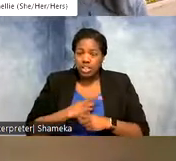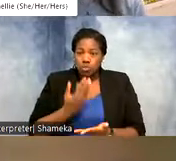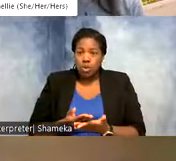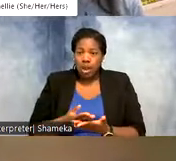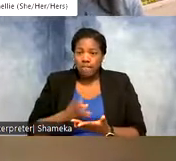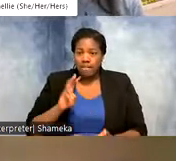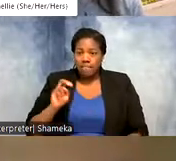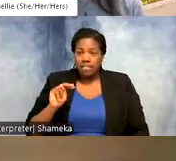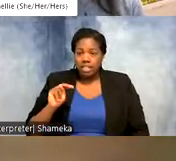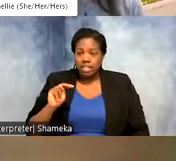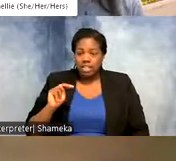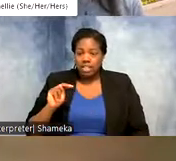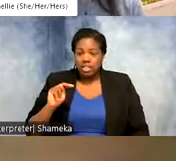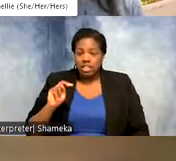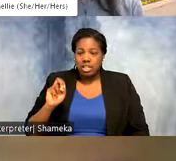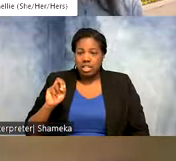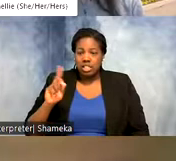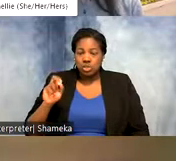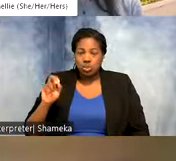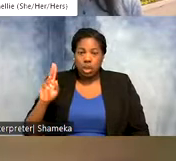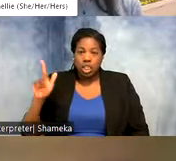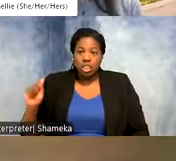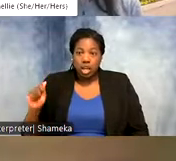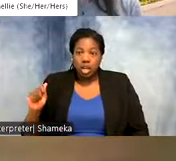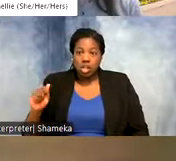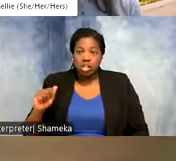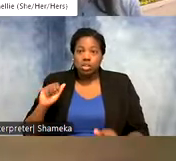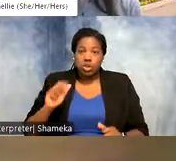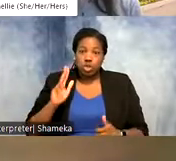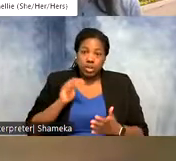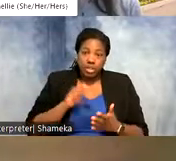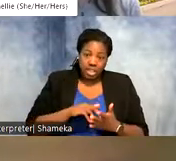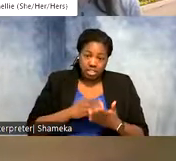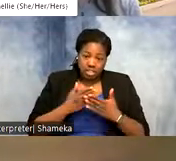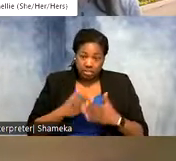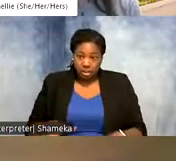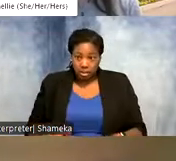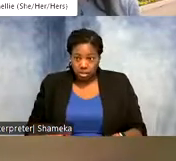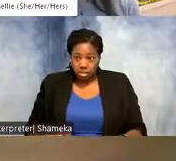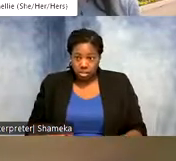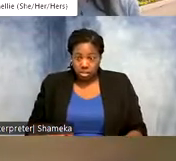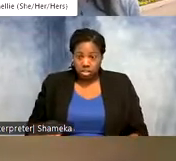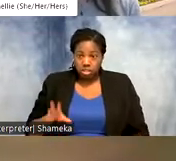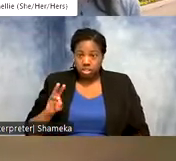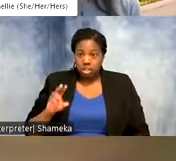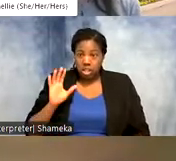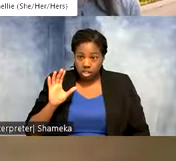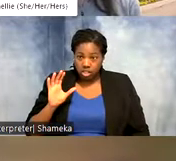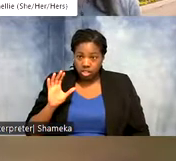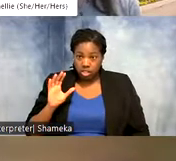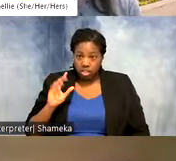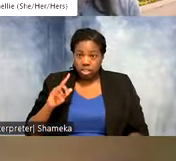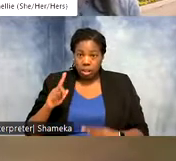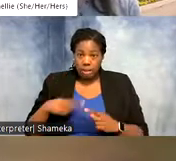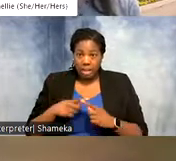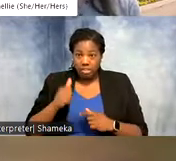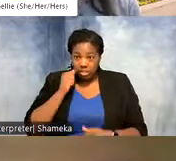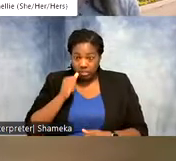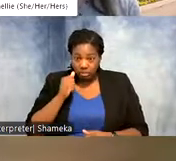in its flight nonstop? And so we can do 3,000 divide that by 600 miles per day, how many days